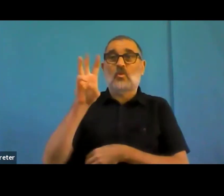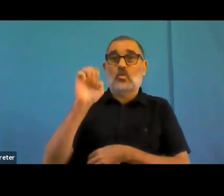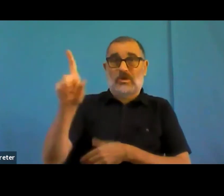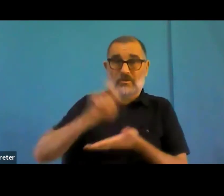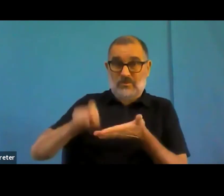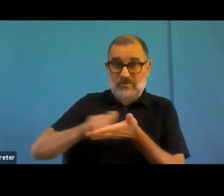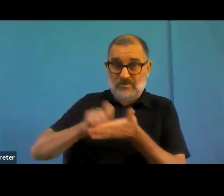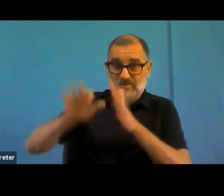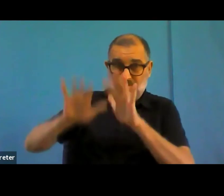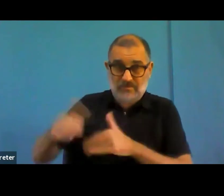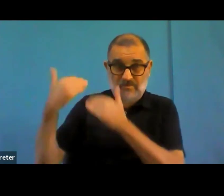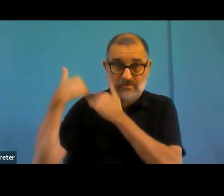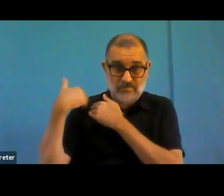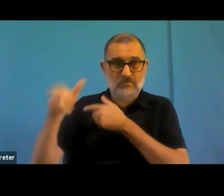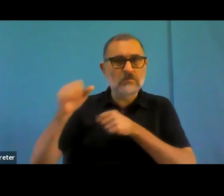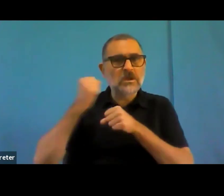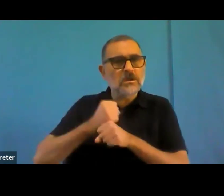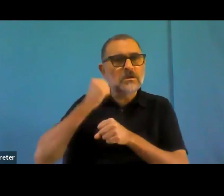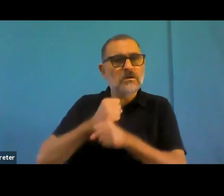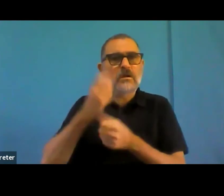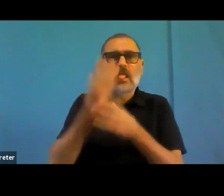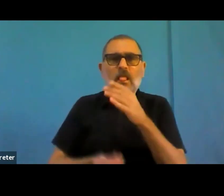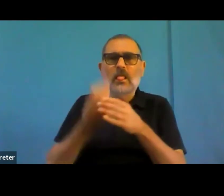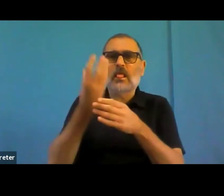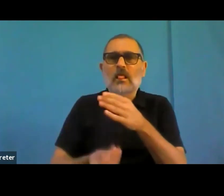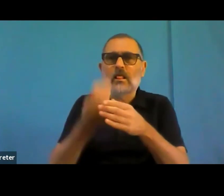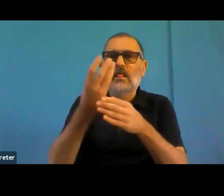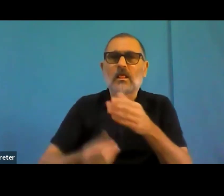So that led us into procurement discussion.